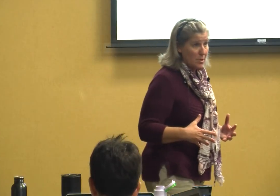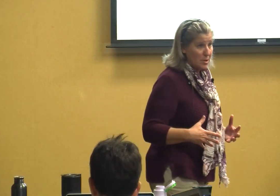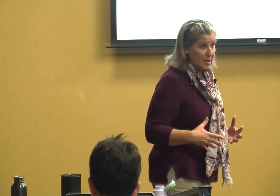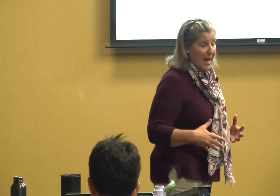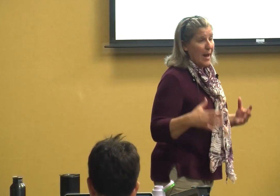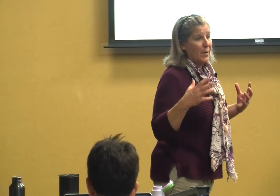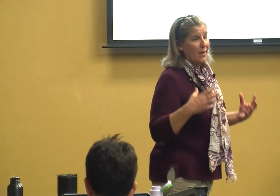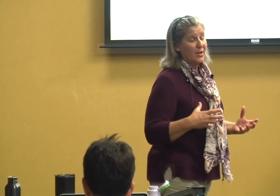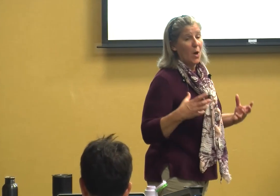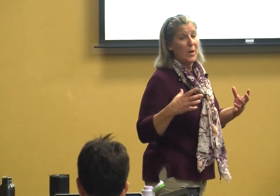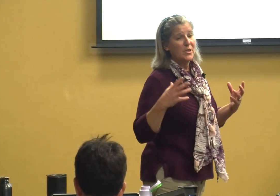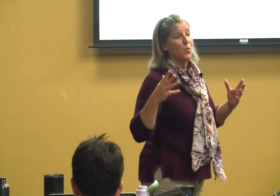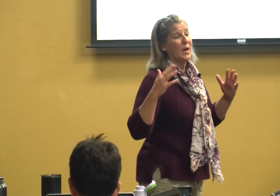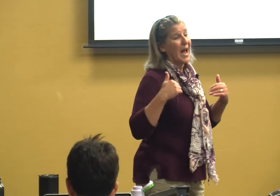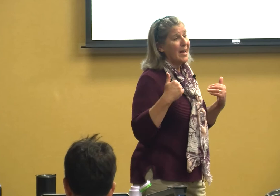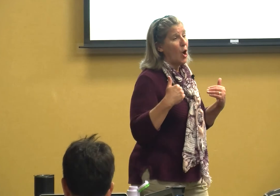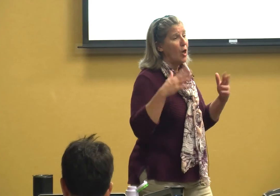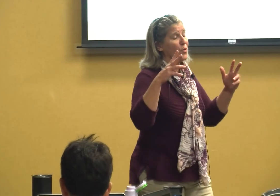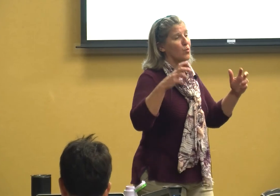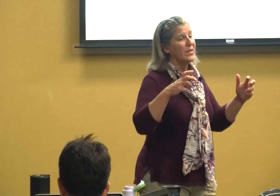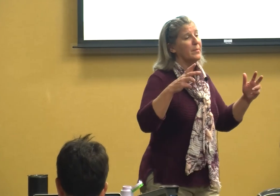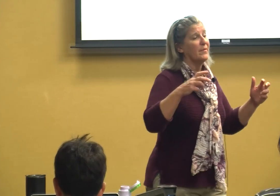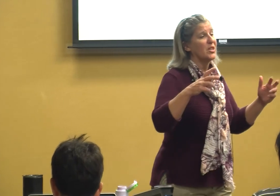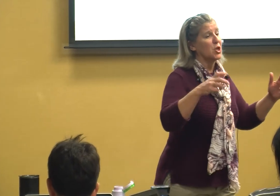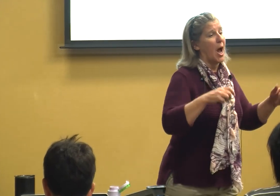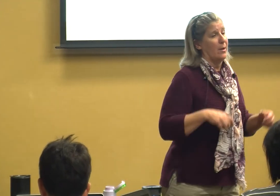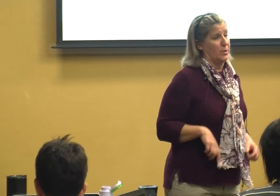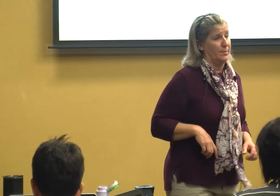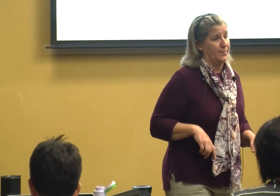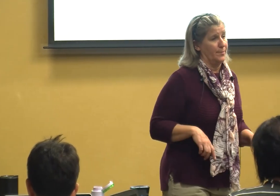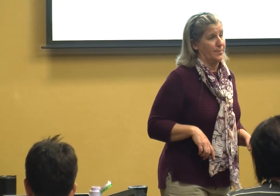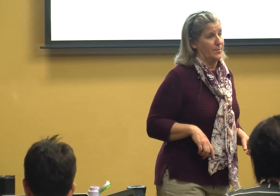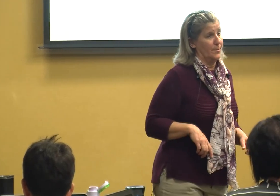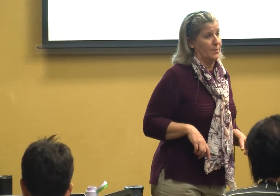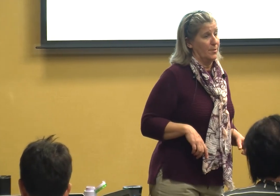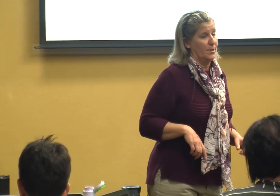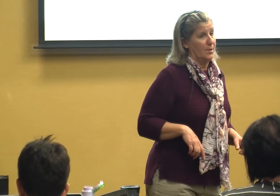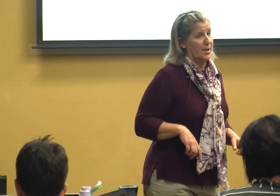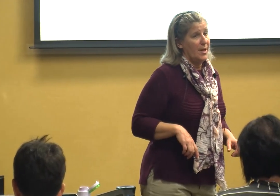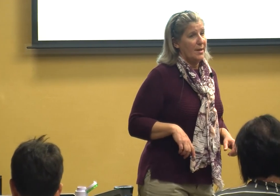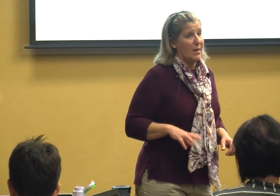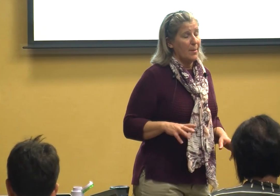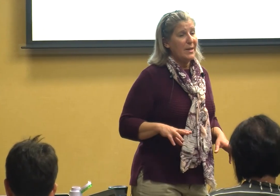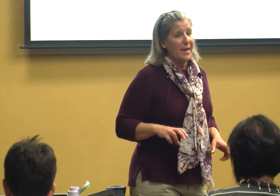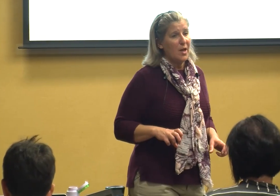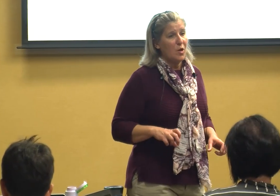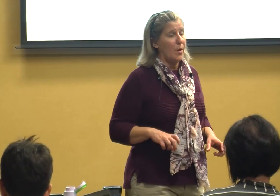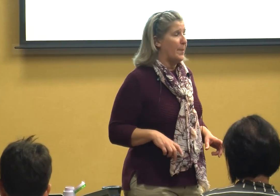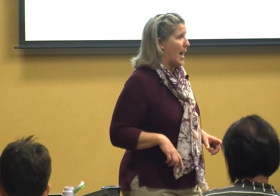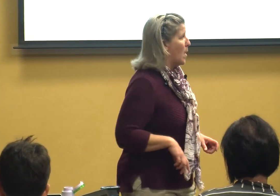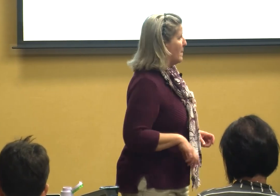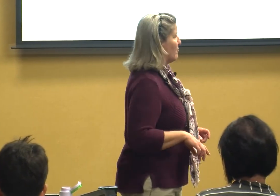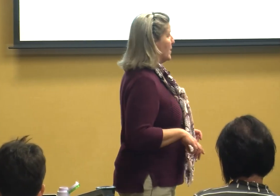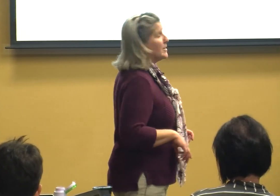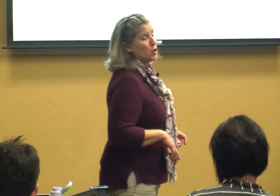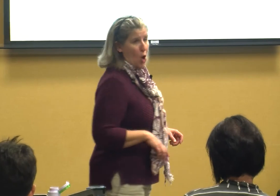we have to go into what I call the rhythm of the child now let me tell you about my friend Sean